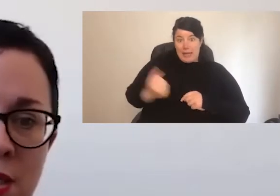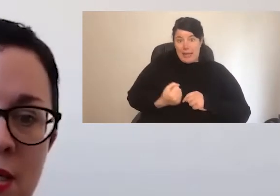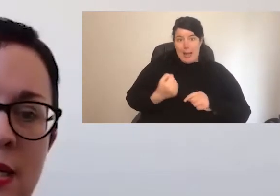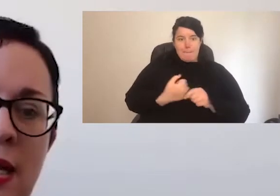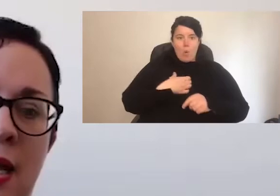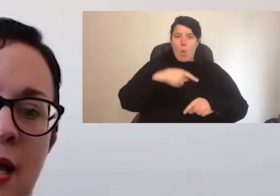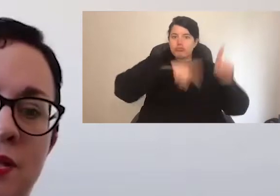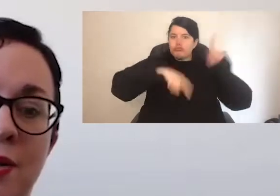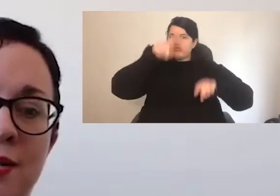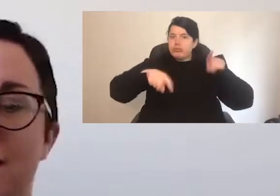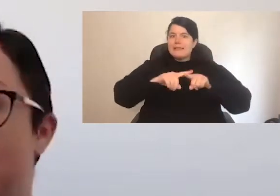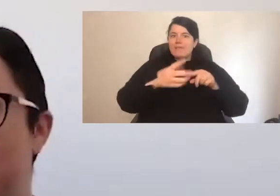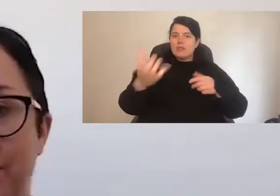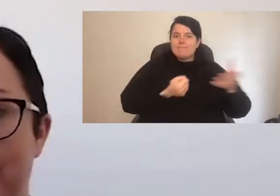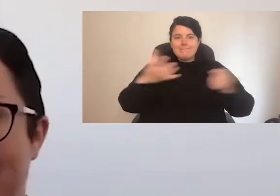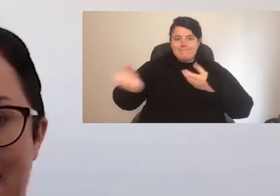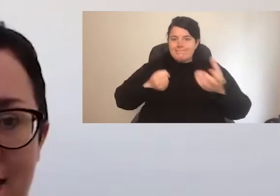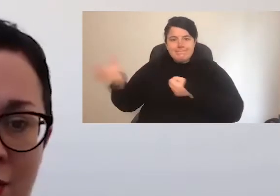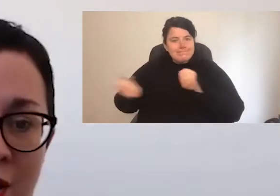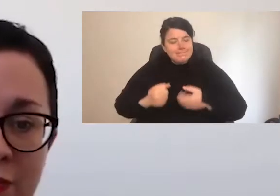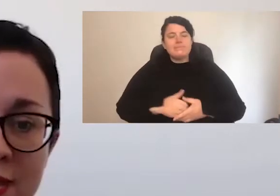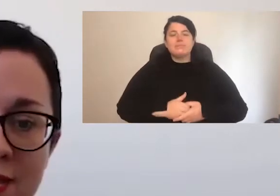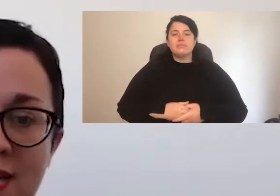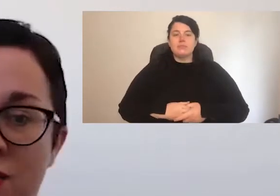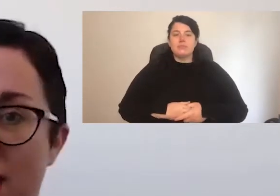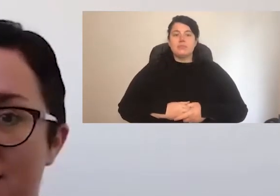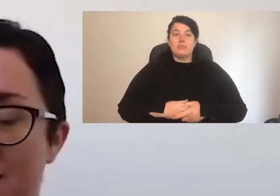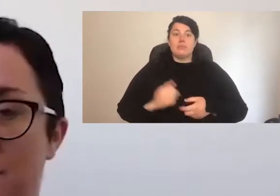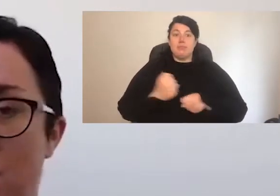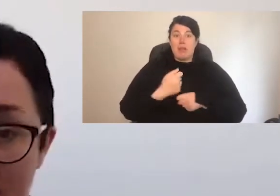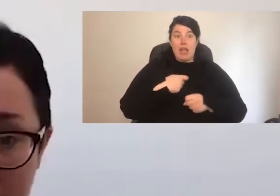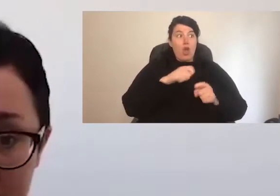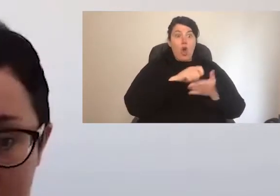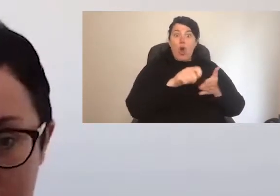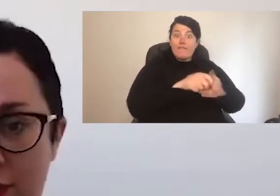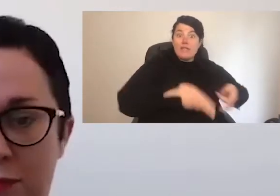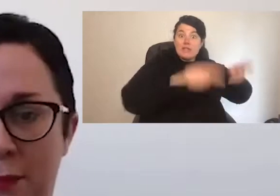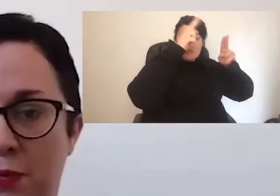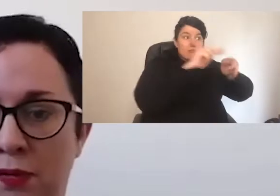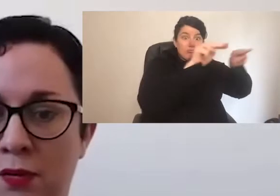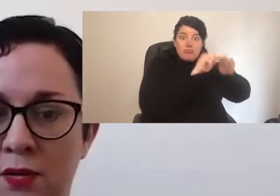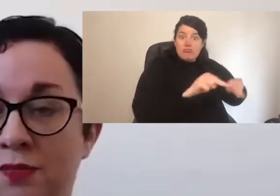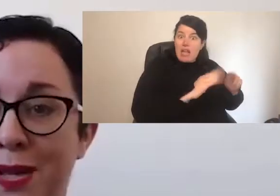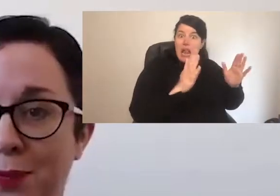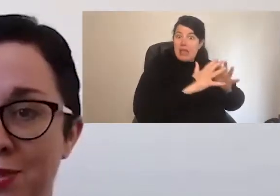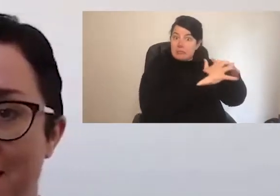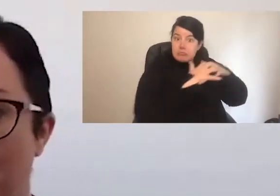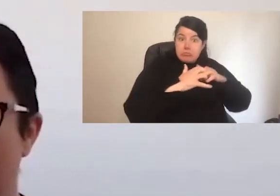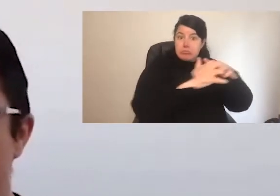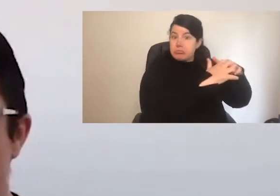As well as making our offices less crowded and more physically accessible if people, different people, start working on different